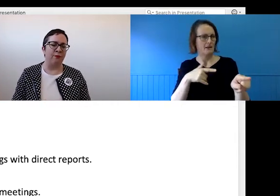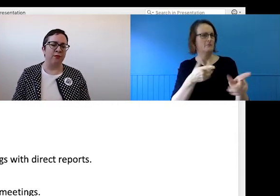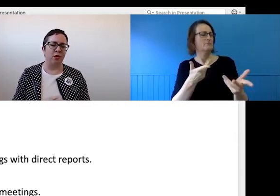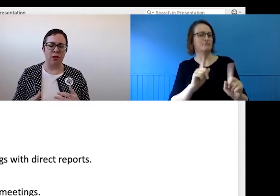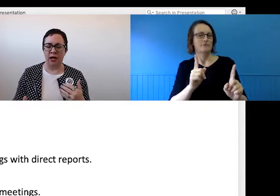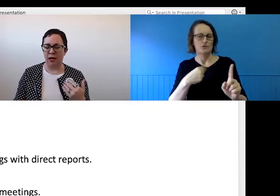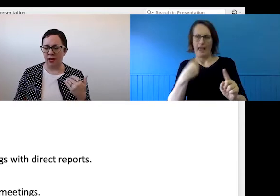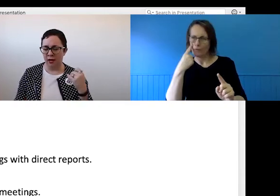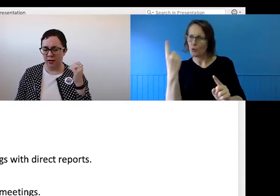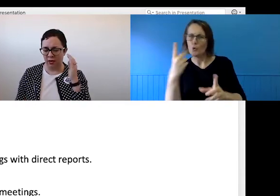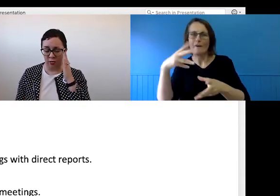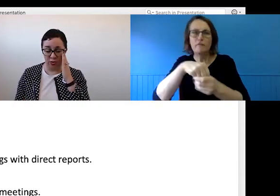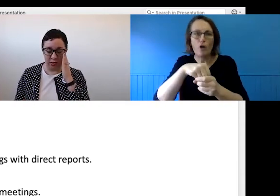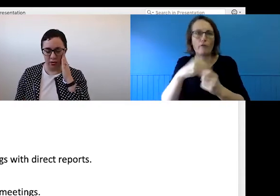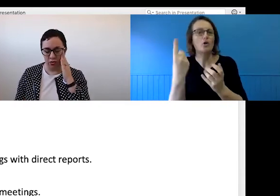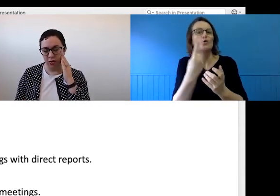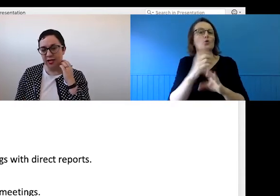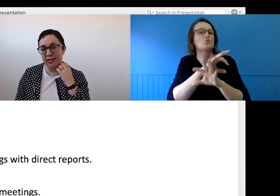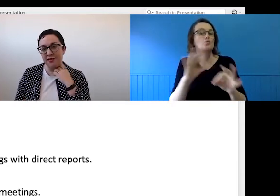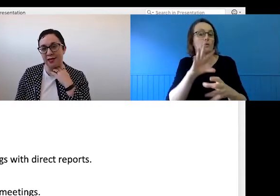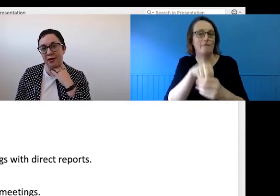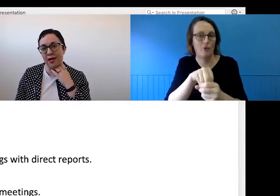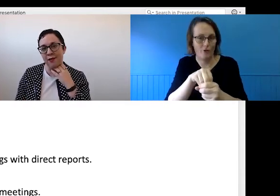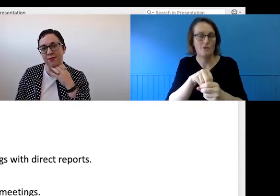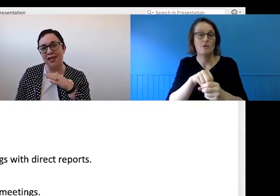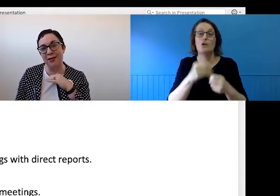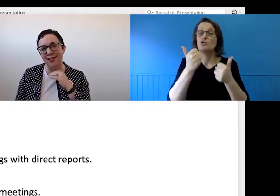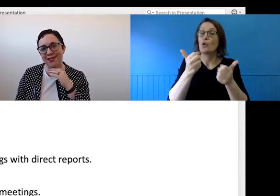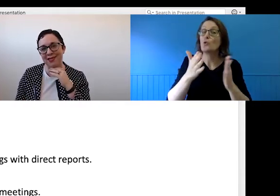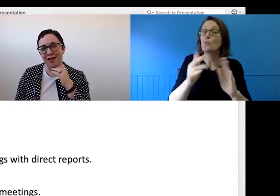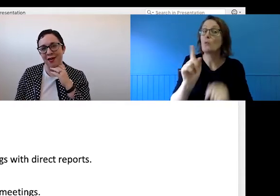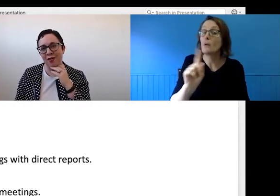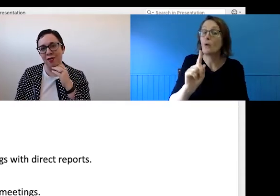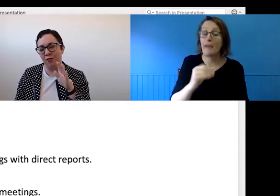So a good trick is to keep a list of your